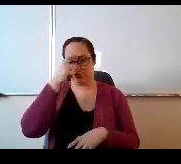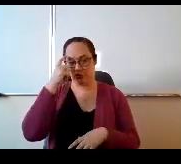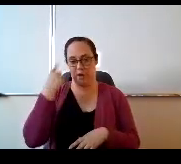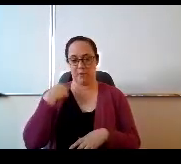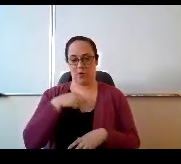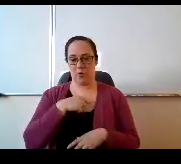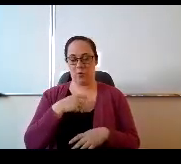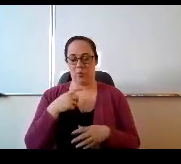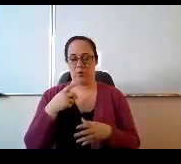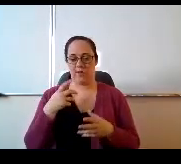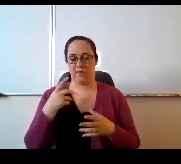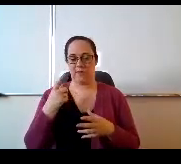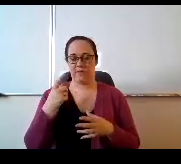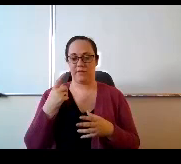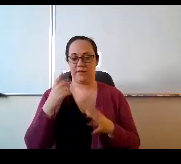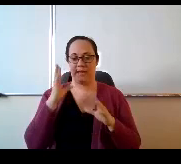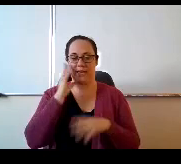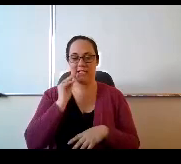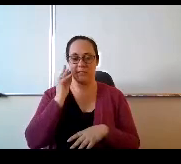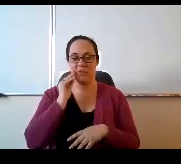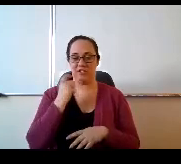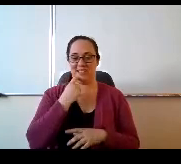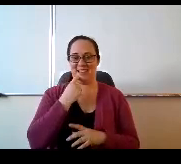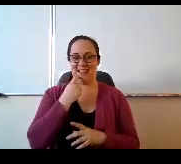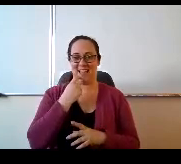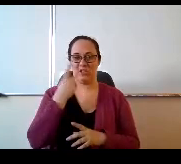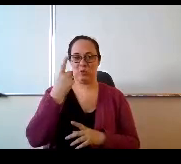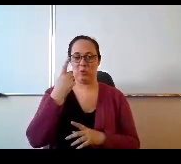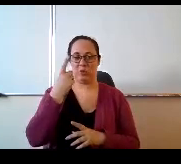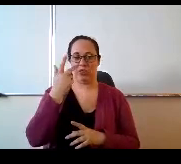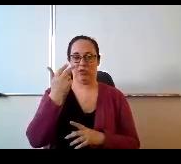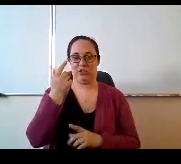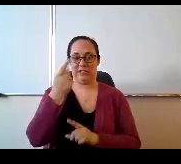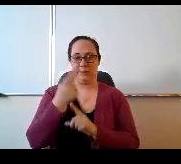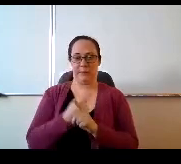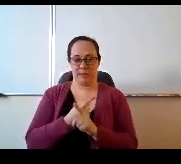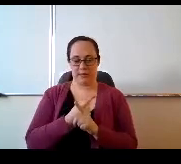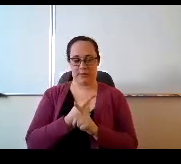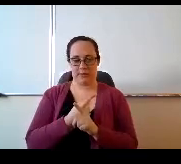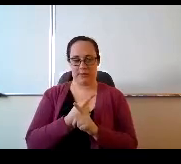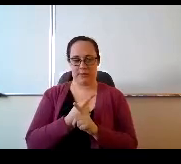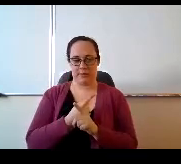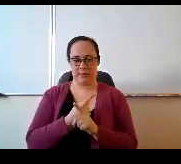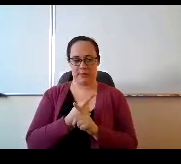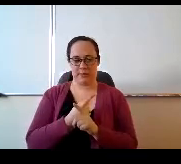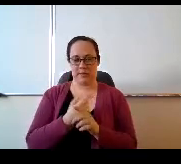experienced in the past 13 months. How do we see this moving forward?